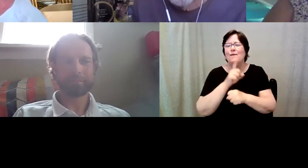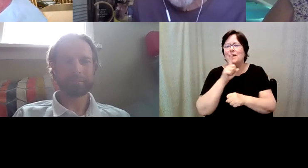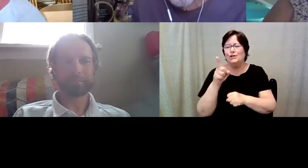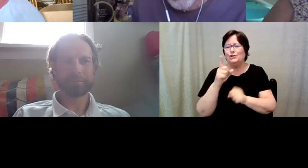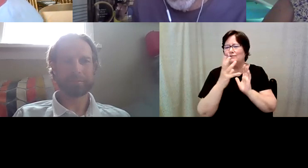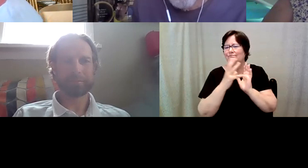Kelly Redder: They really.